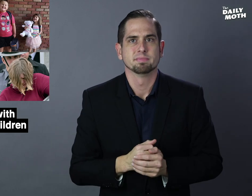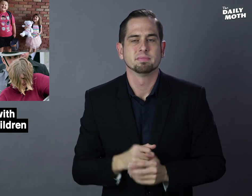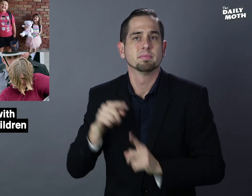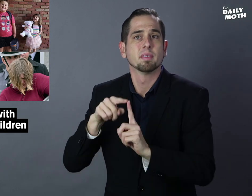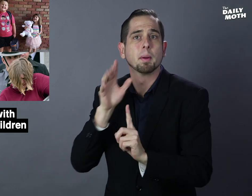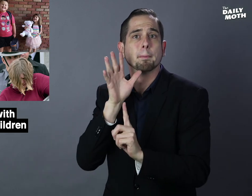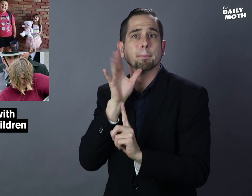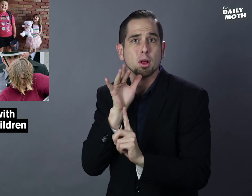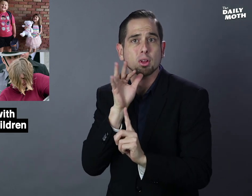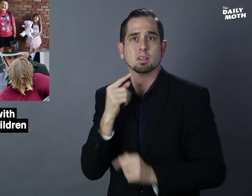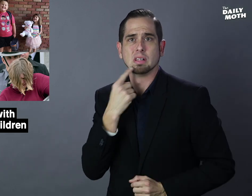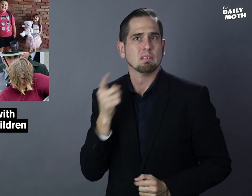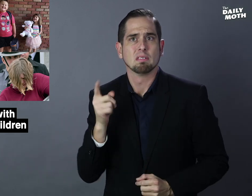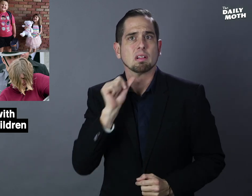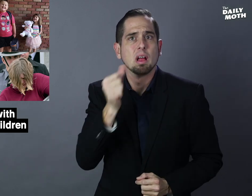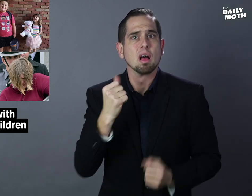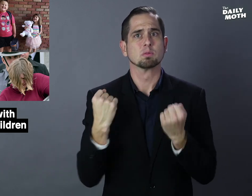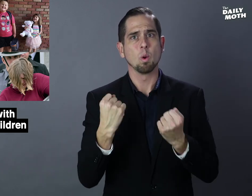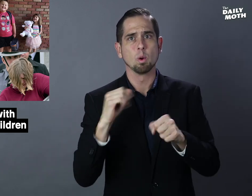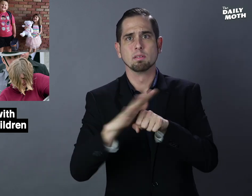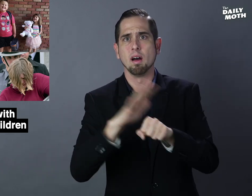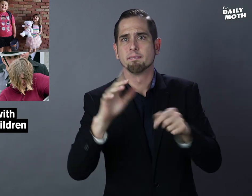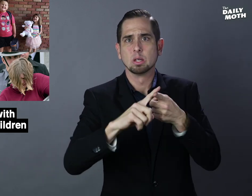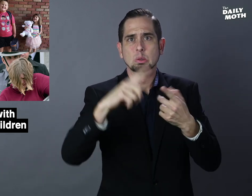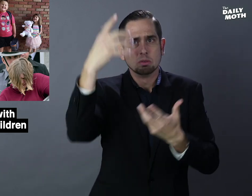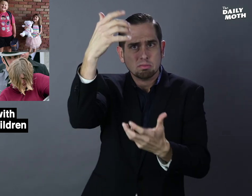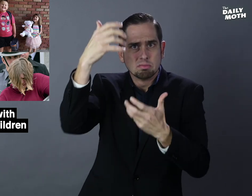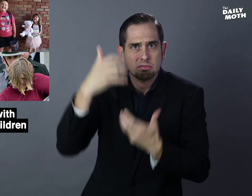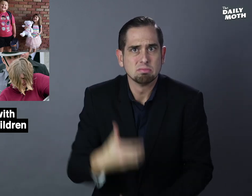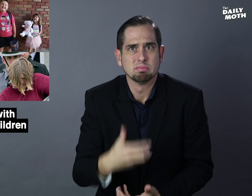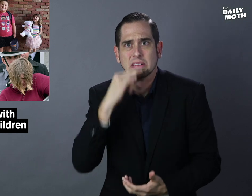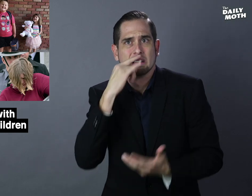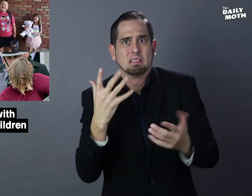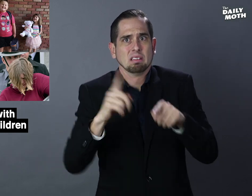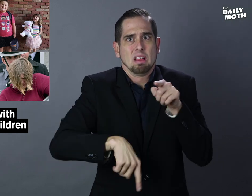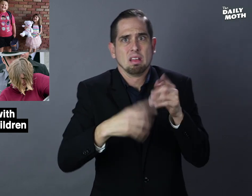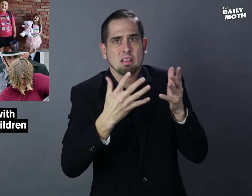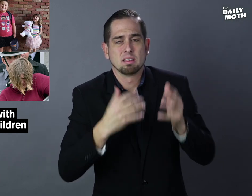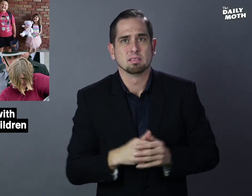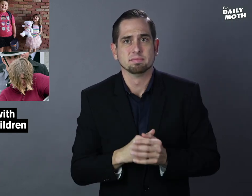The mother said she was not strong enough to bring the kids down.